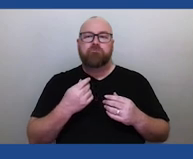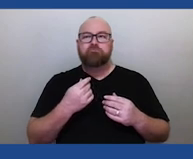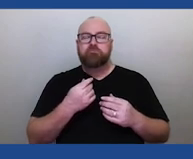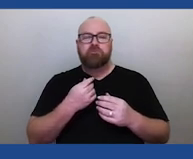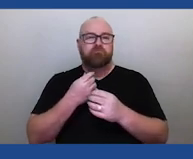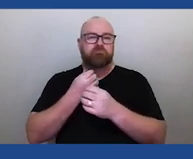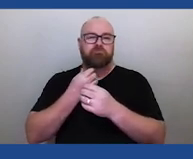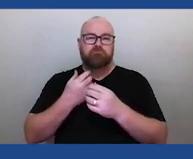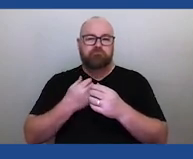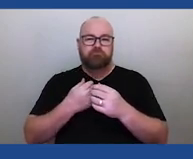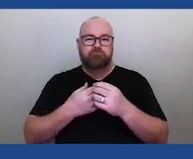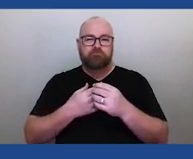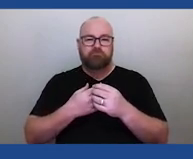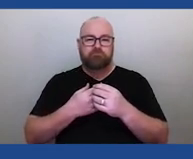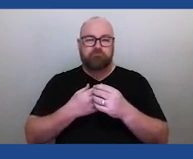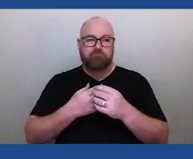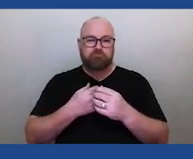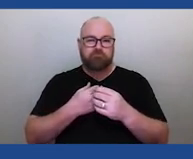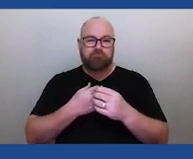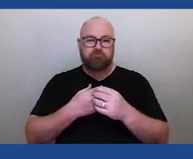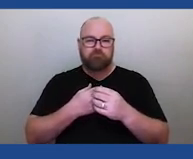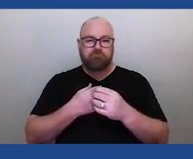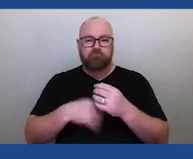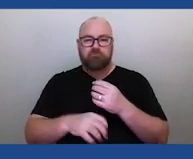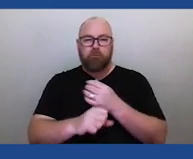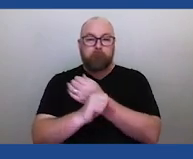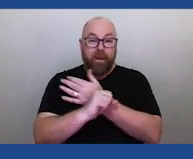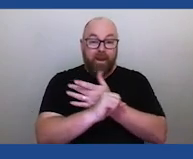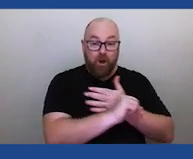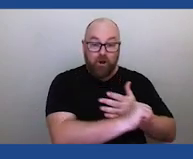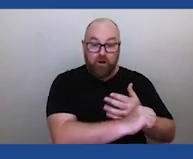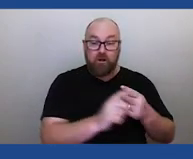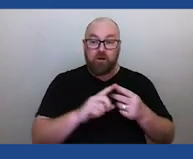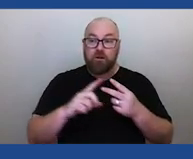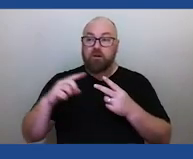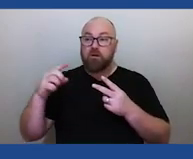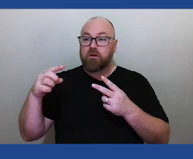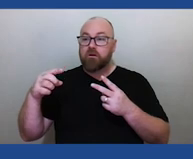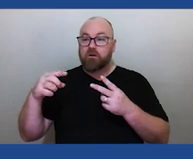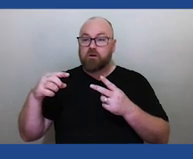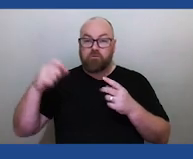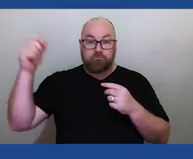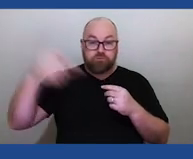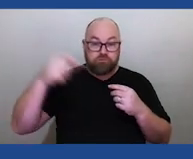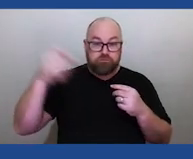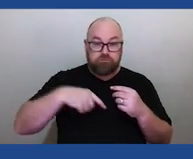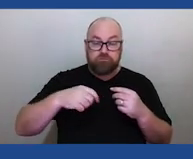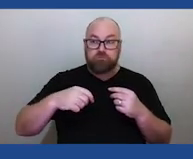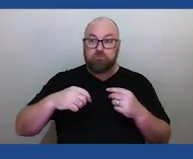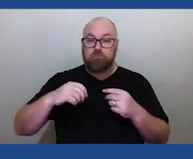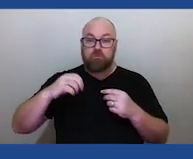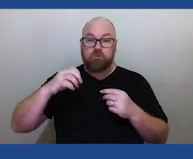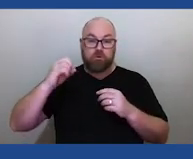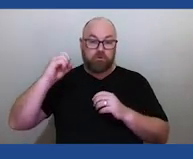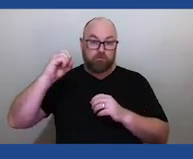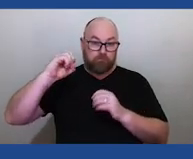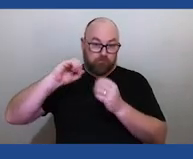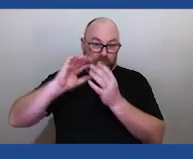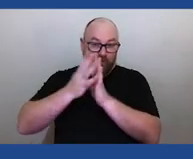but also that that dance in particular is one where you can see how knowledge is shared through dance and through song.